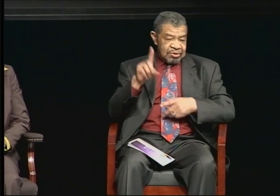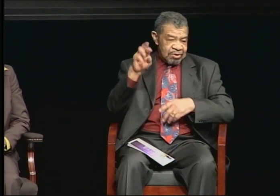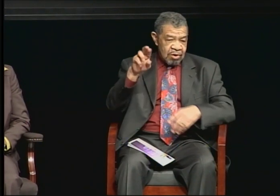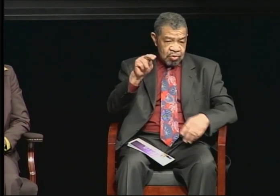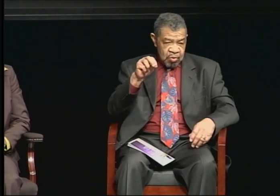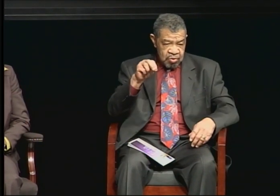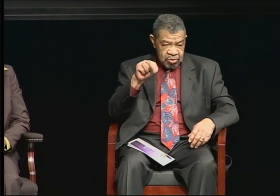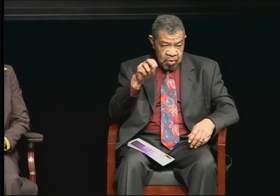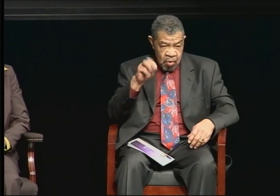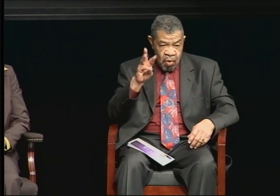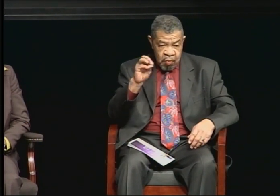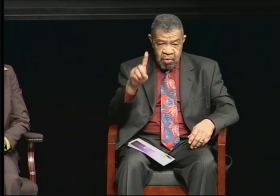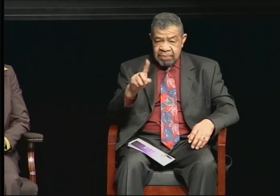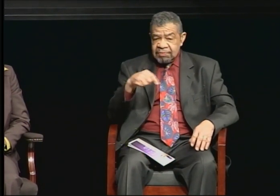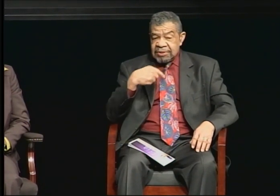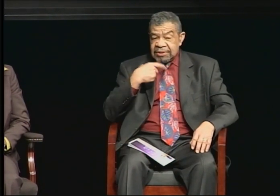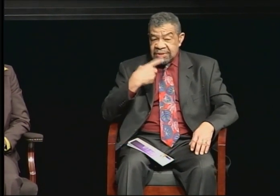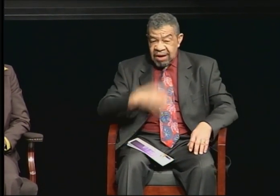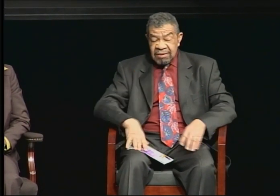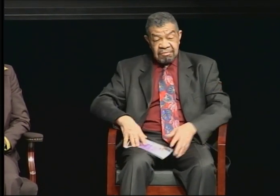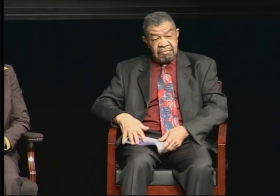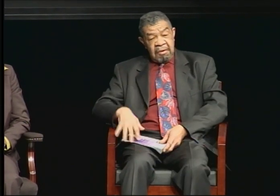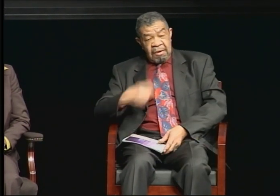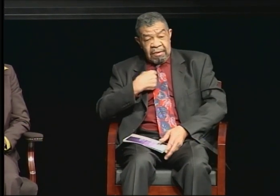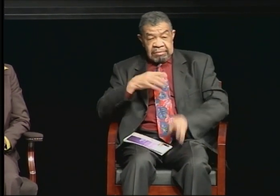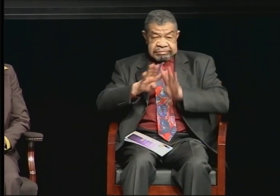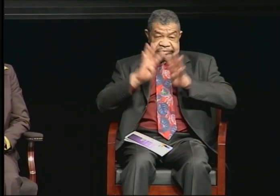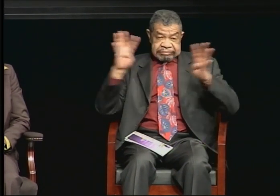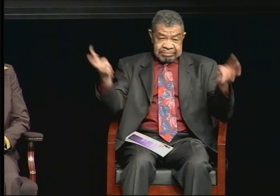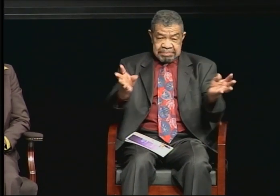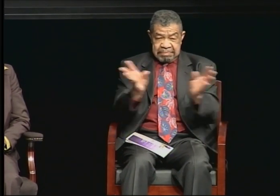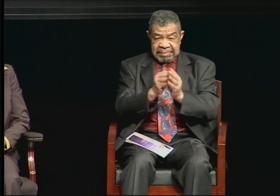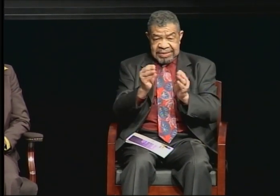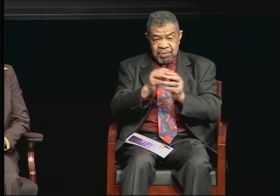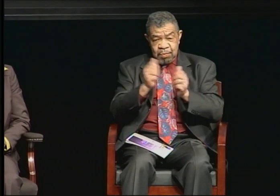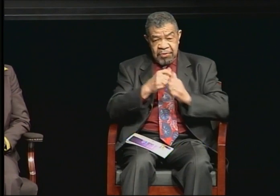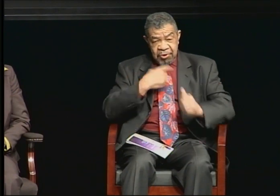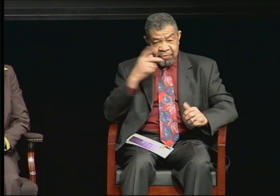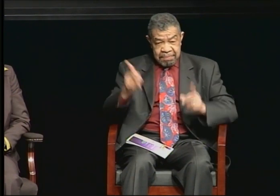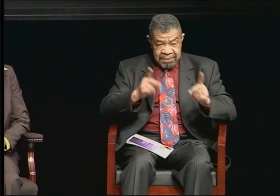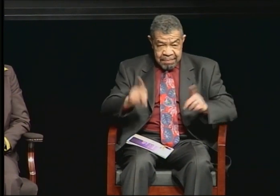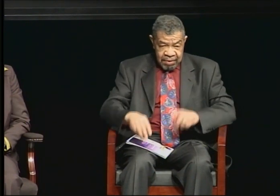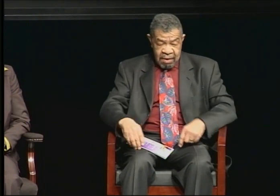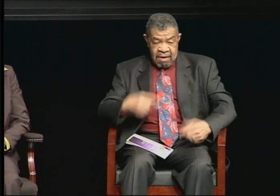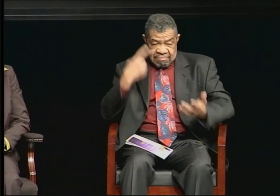Well I had this huge meeting with all of these people who were hearing and there was one man that said: